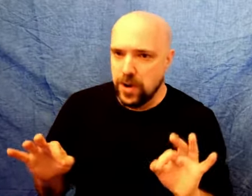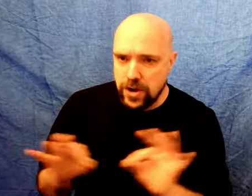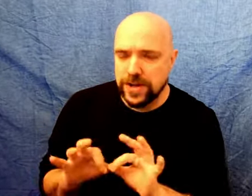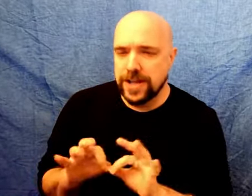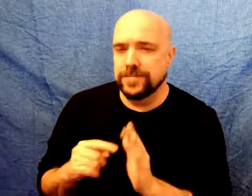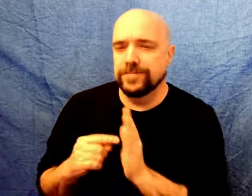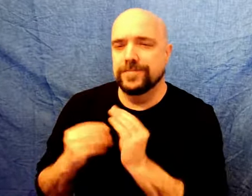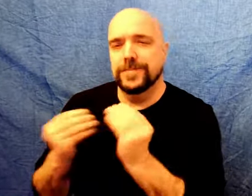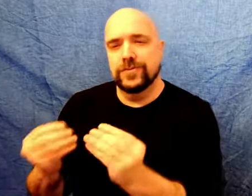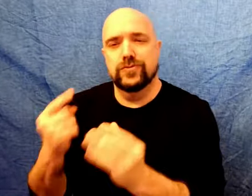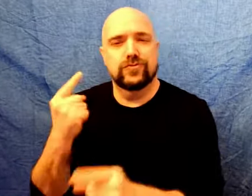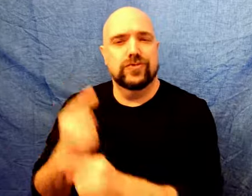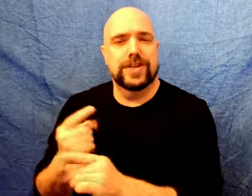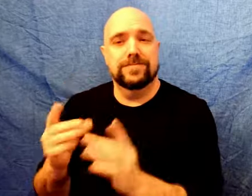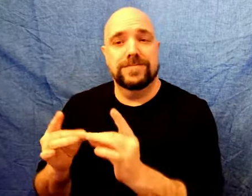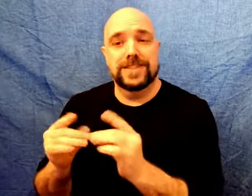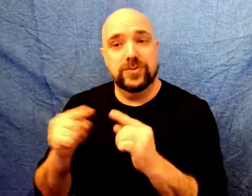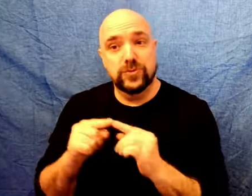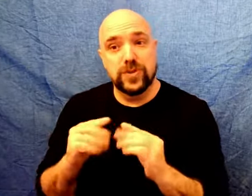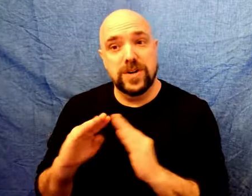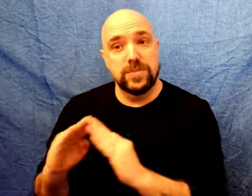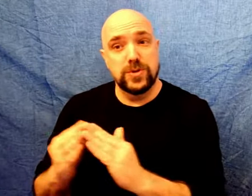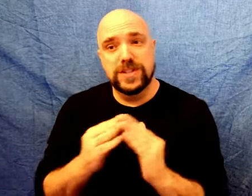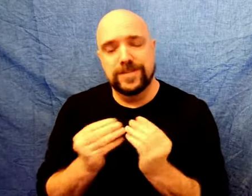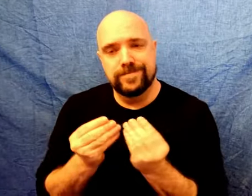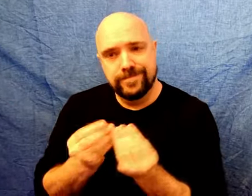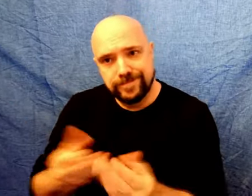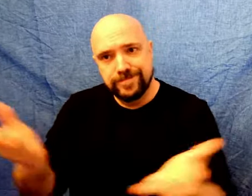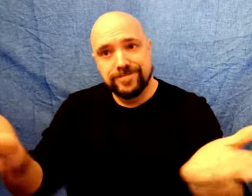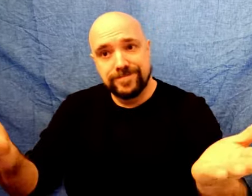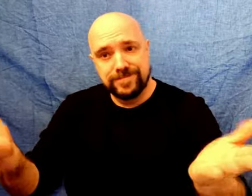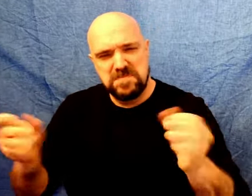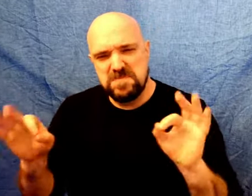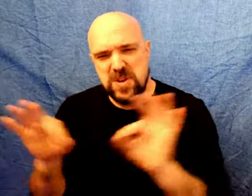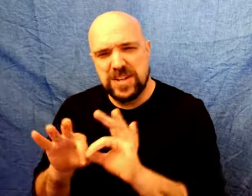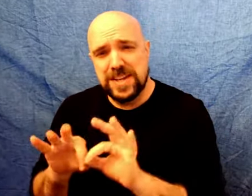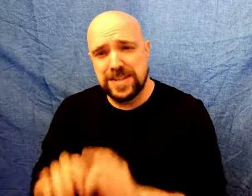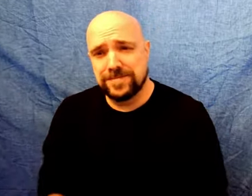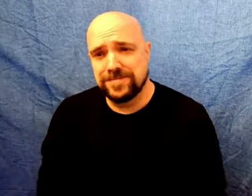It is very important to give the right message to the community.